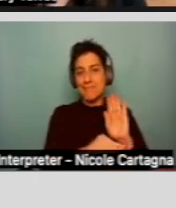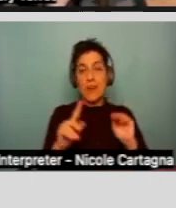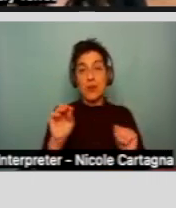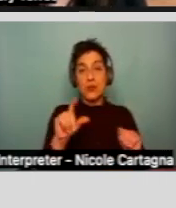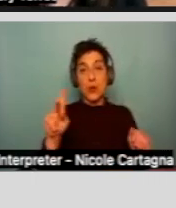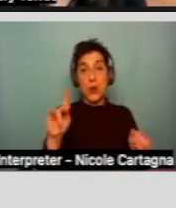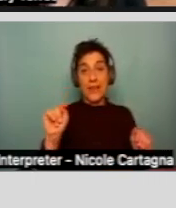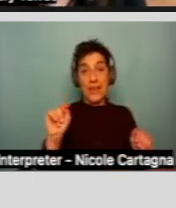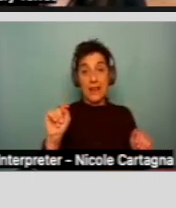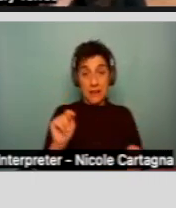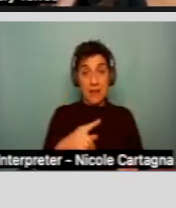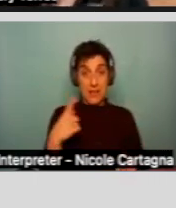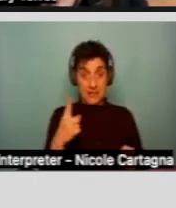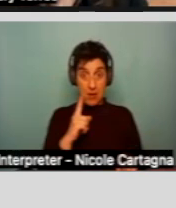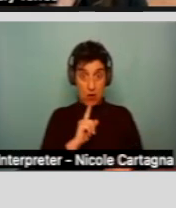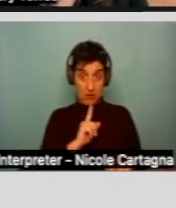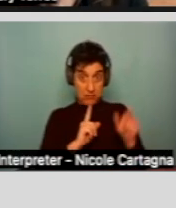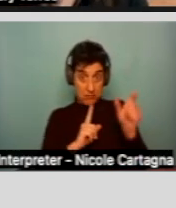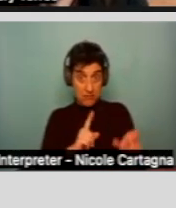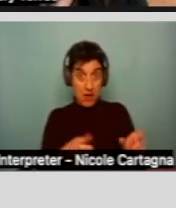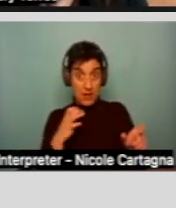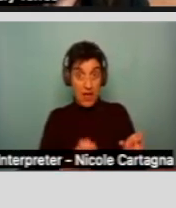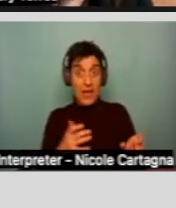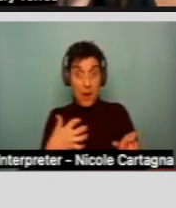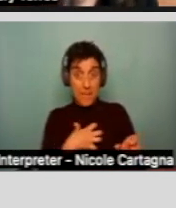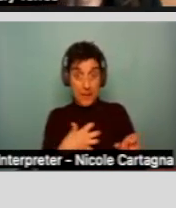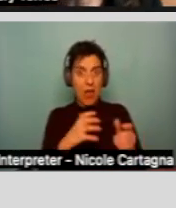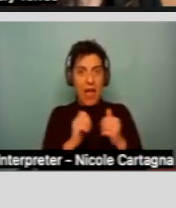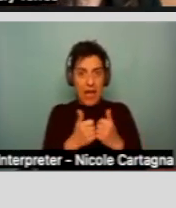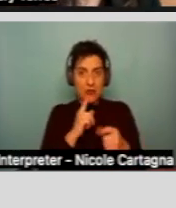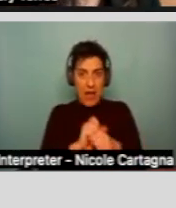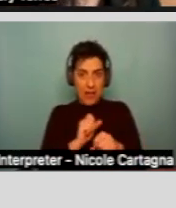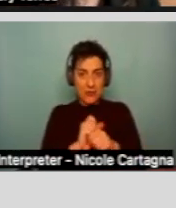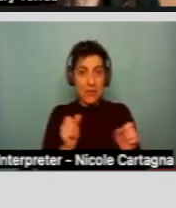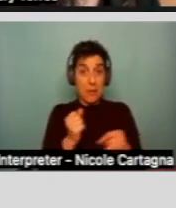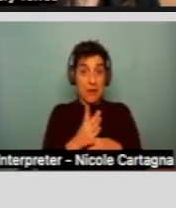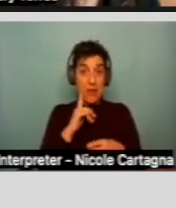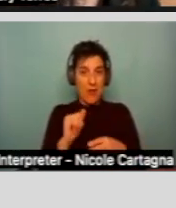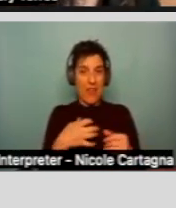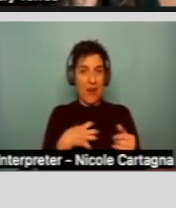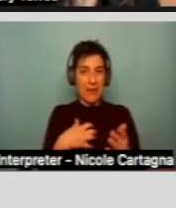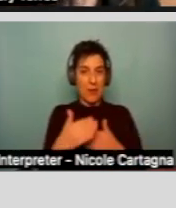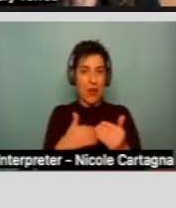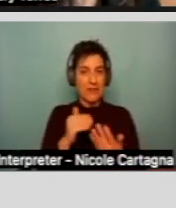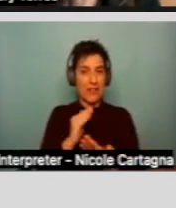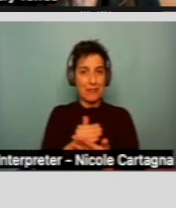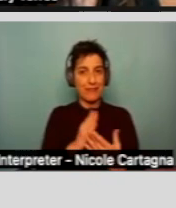when somebody is appealing, how to prepare for that appeal process.